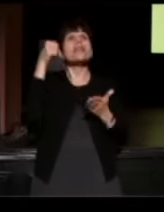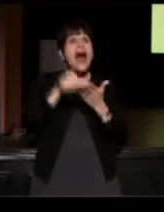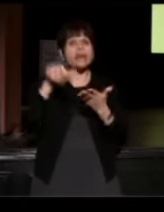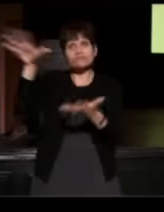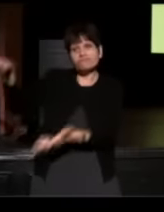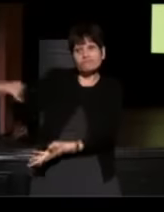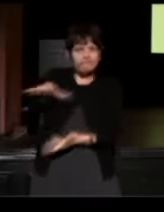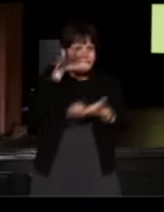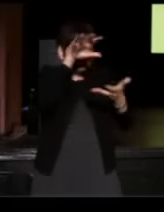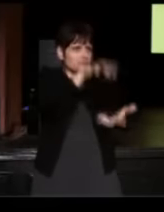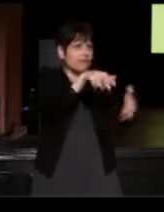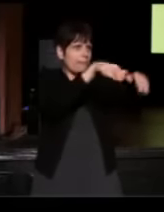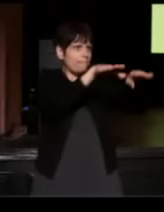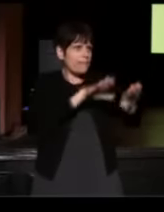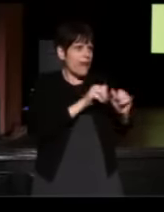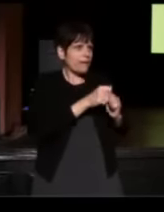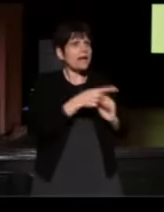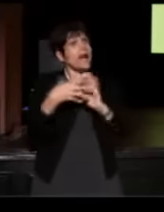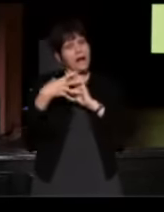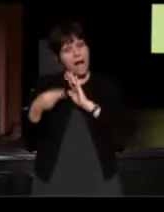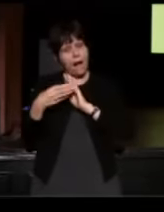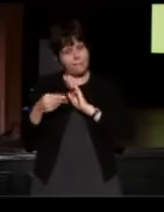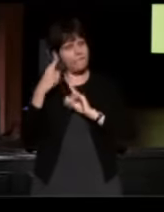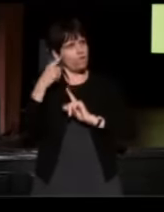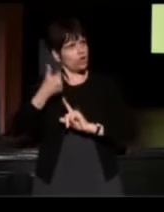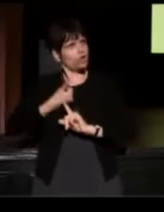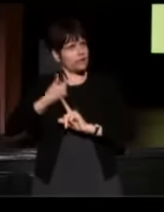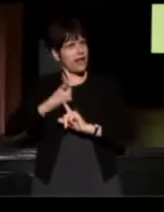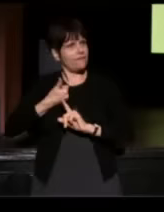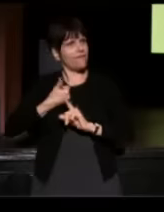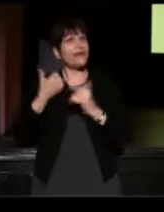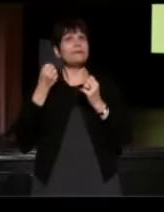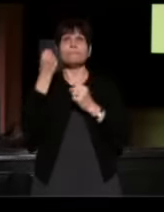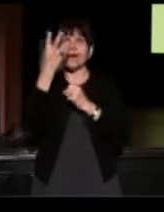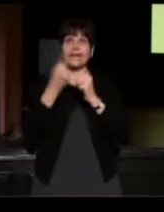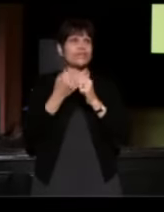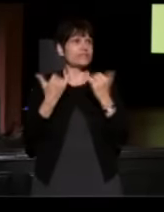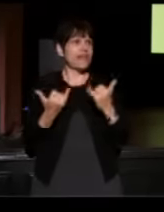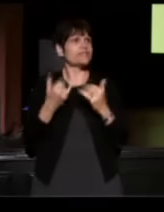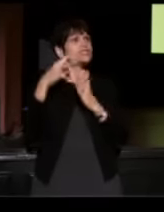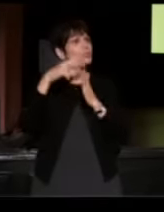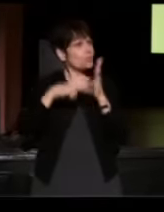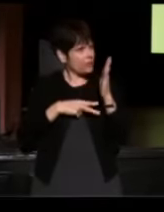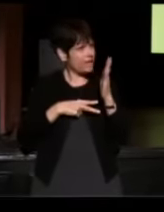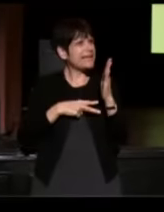And she kept a copy for herself and all these years later, she still reads one of those instead of the love letter